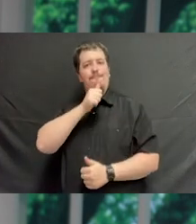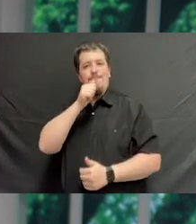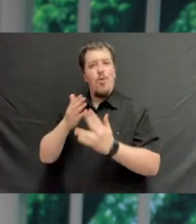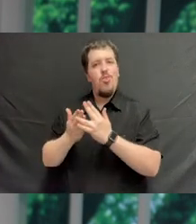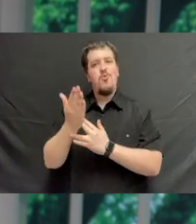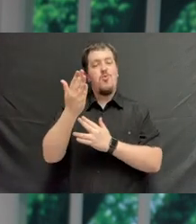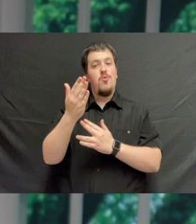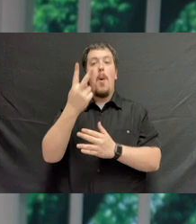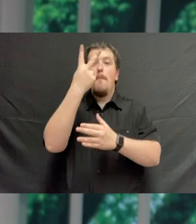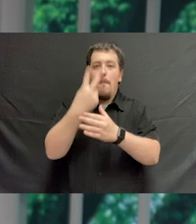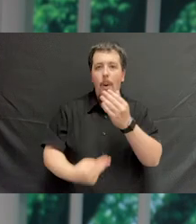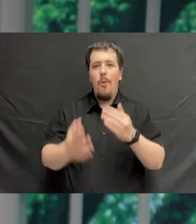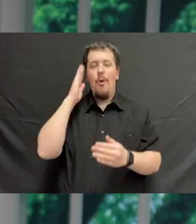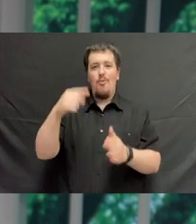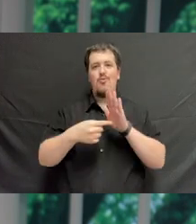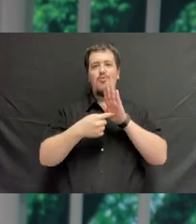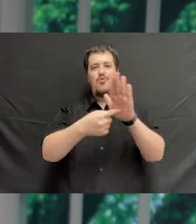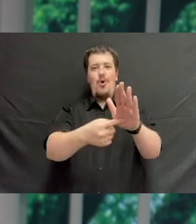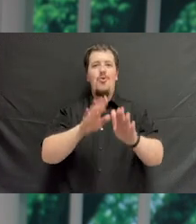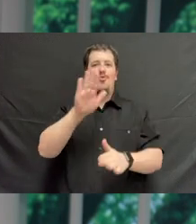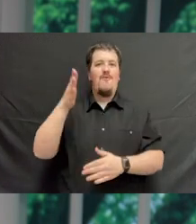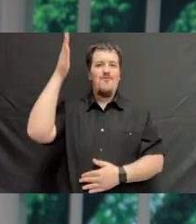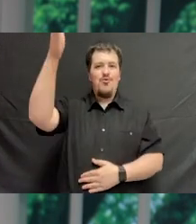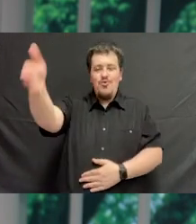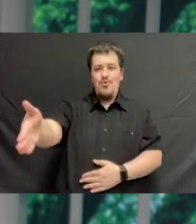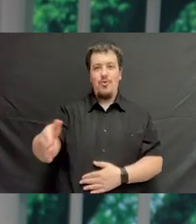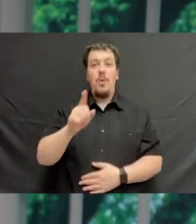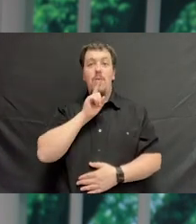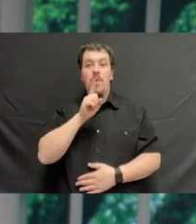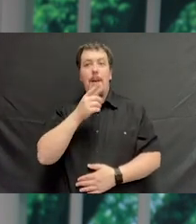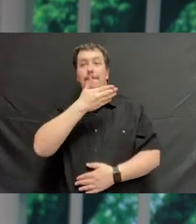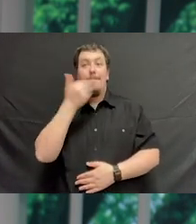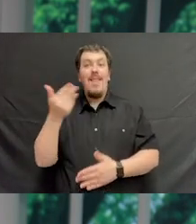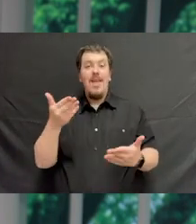Both will be a measure of your future. The best thing is that you've gone to a wonderful university